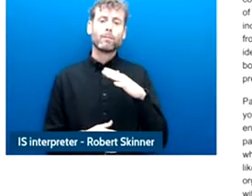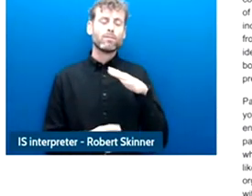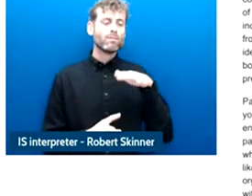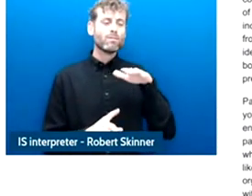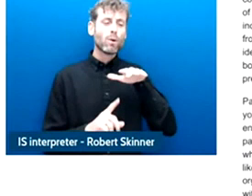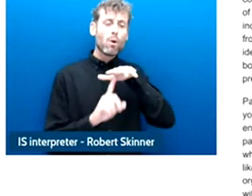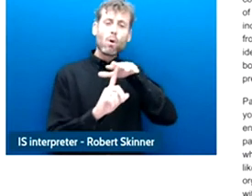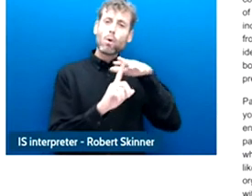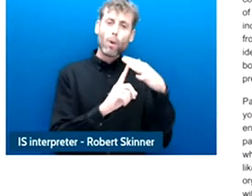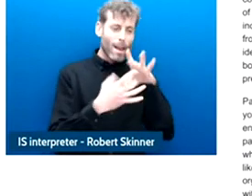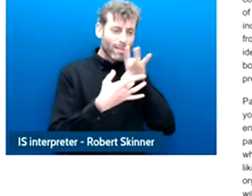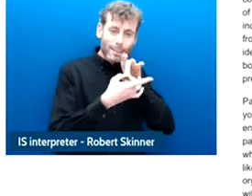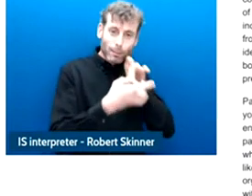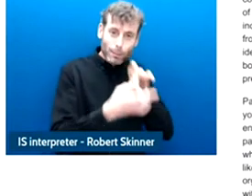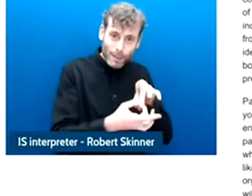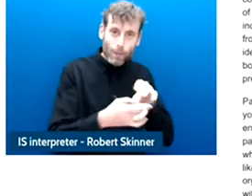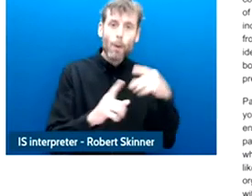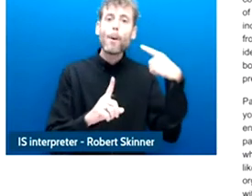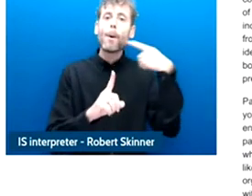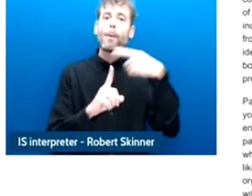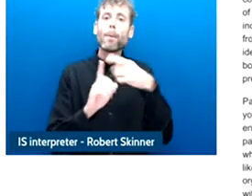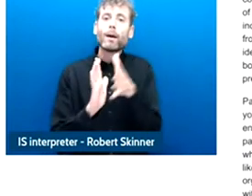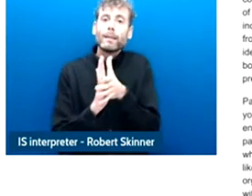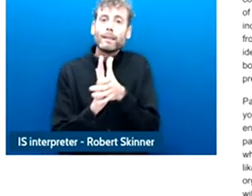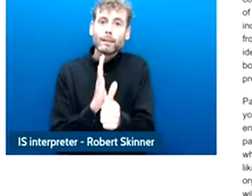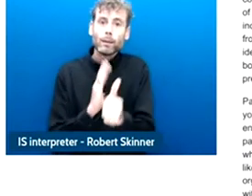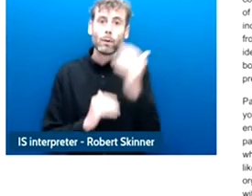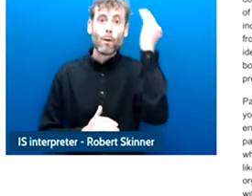transferable skills that was one key from the survey of the youth a lot in the